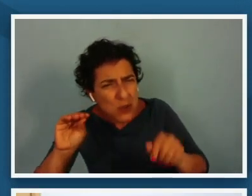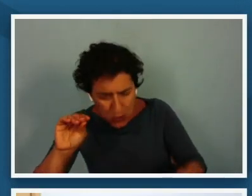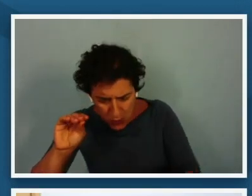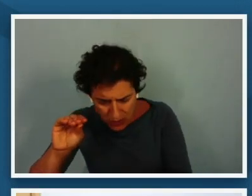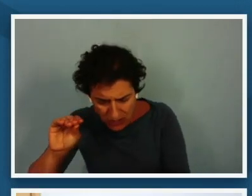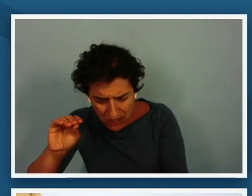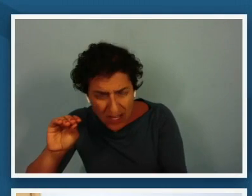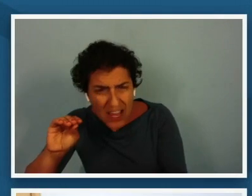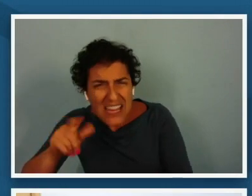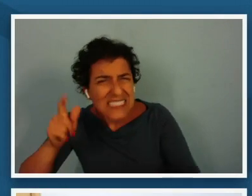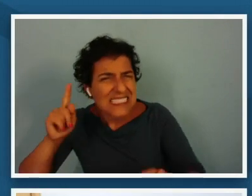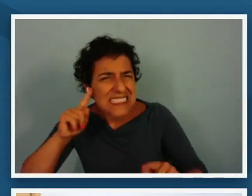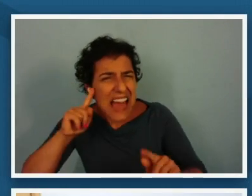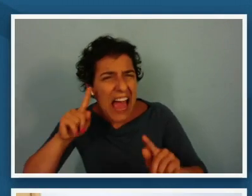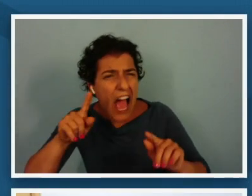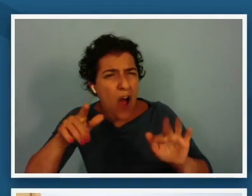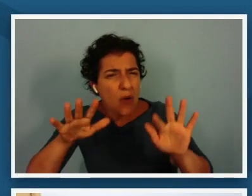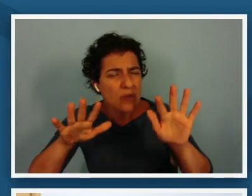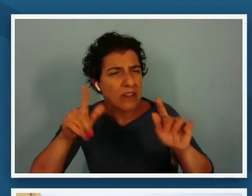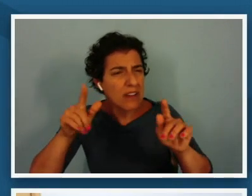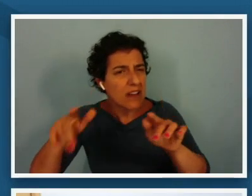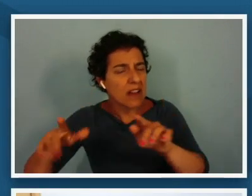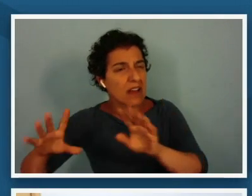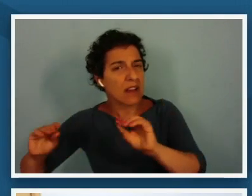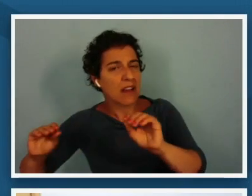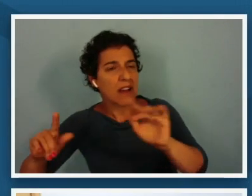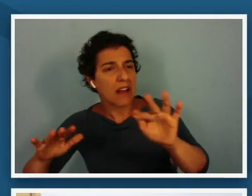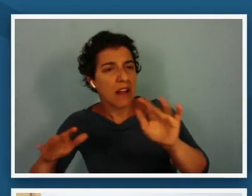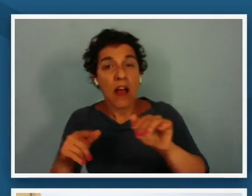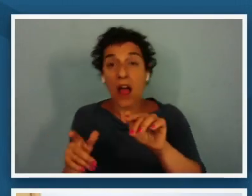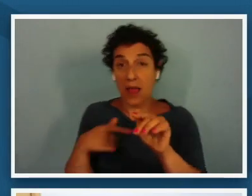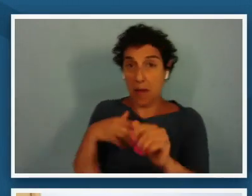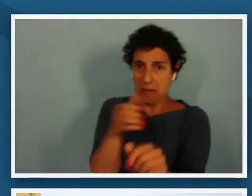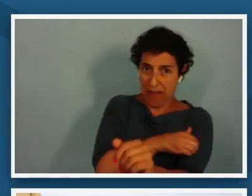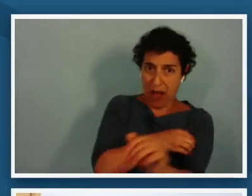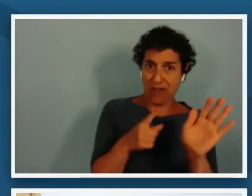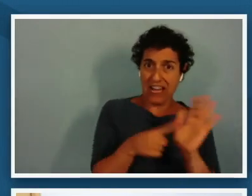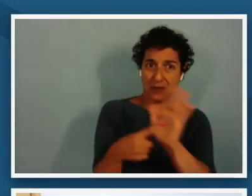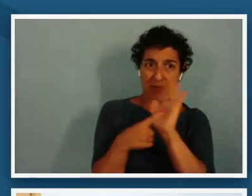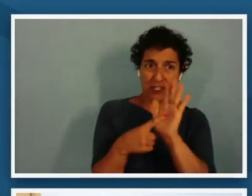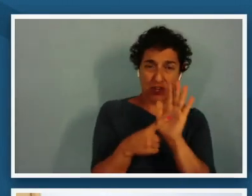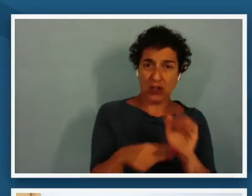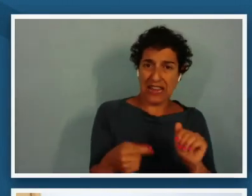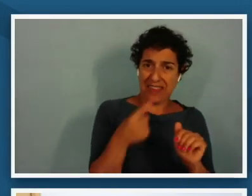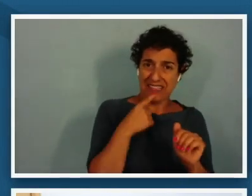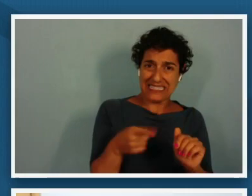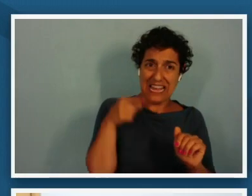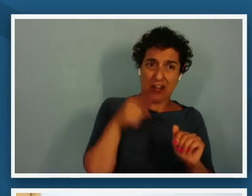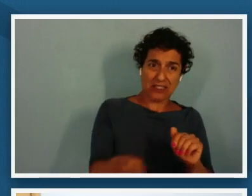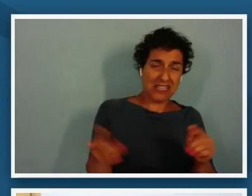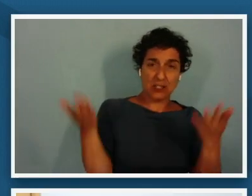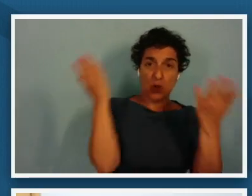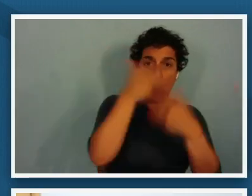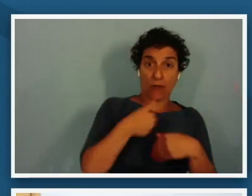make good the promises a powerful exhibition that tells this